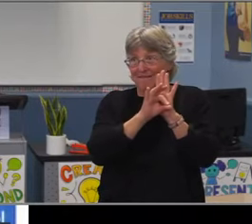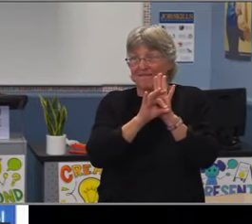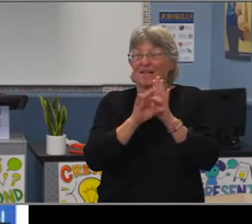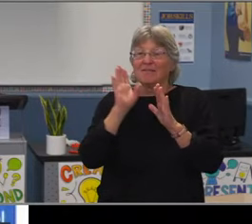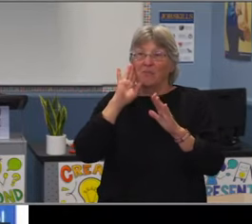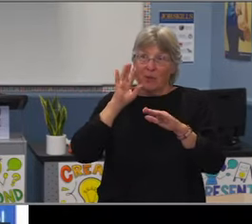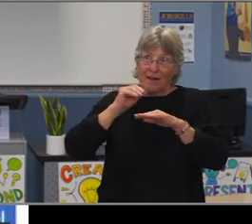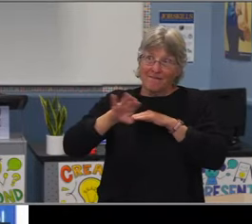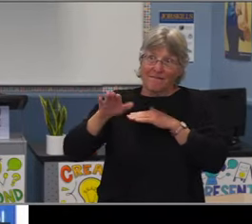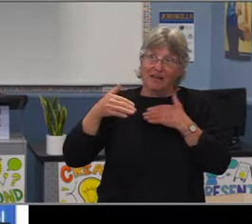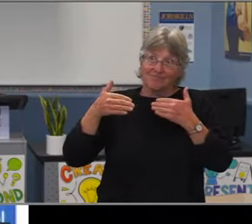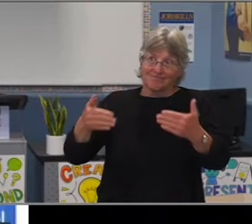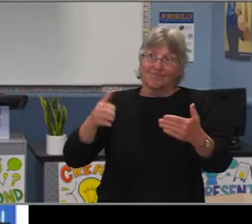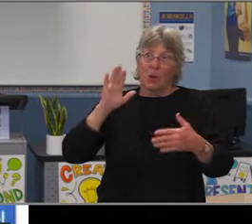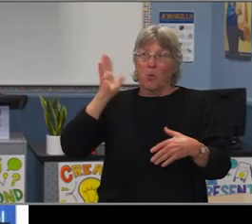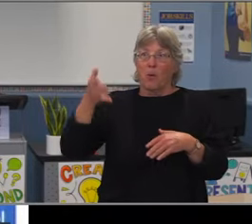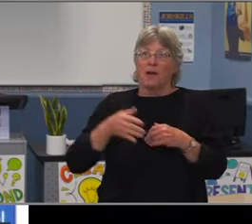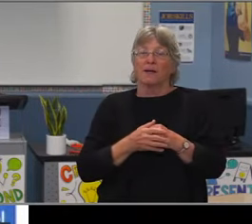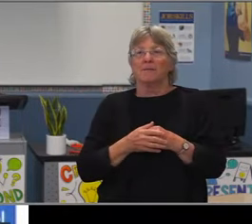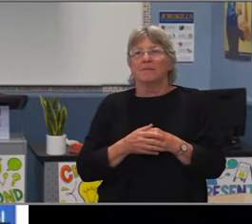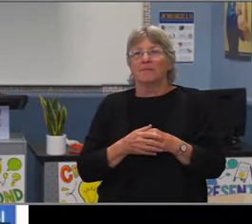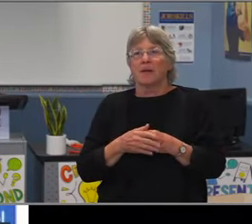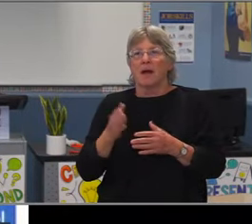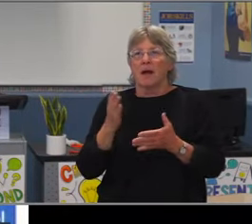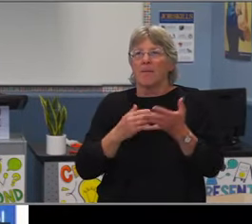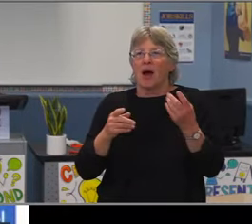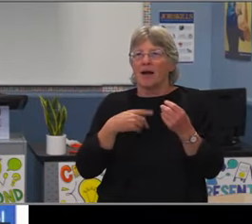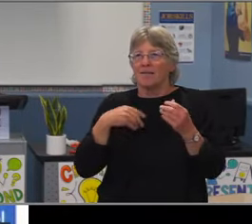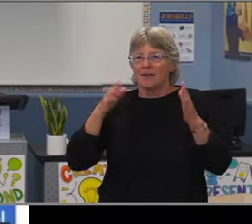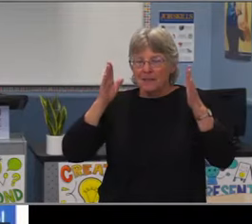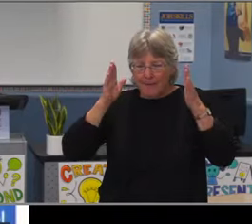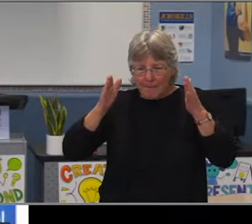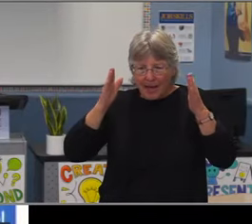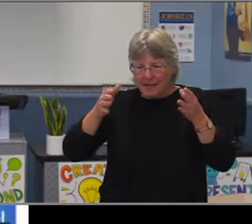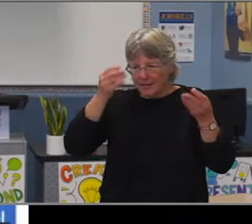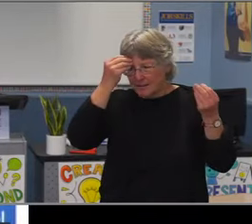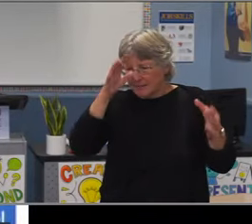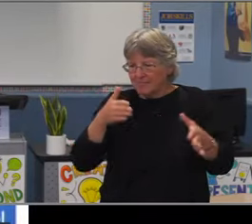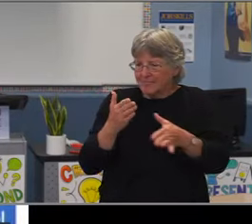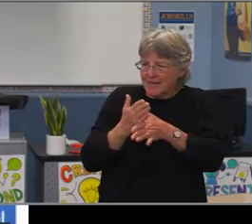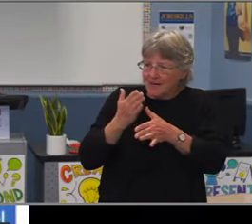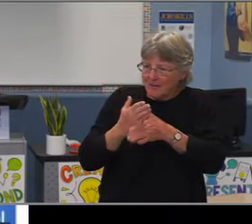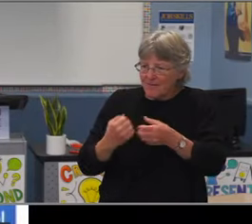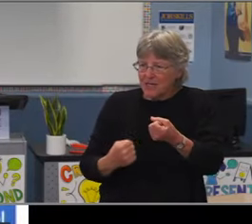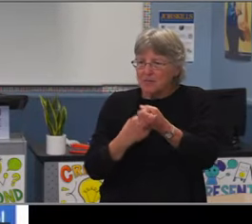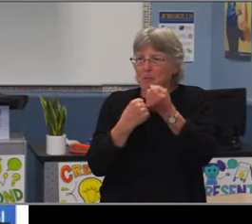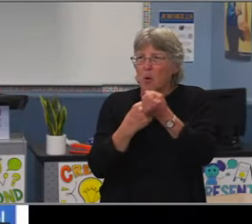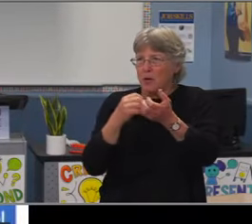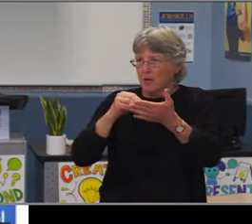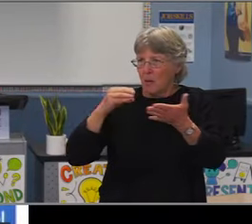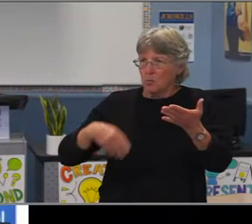and what they're bringing to our school settings are important and valid, and directly relate to